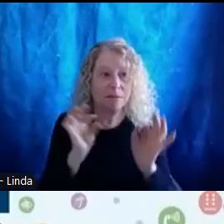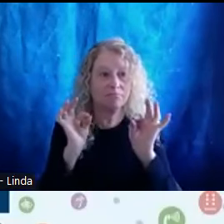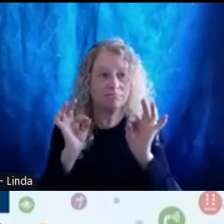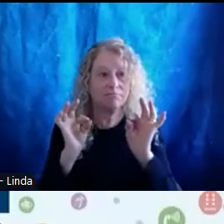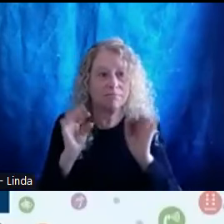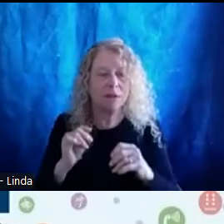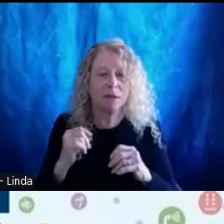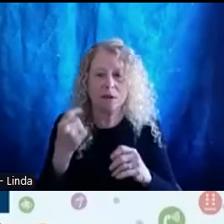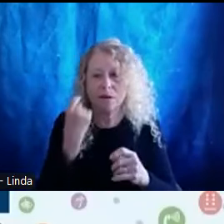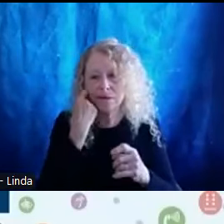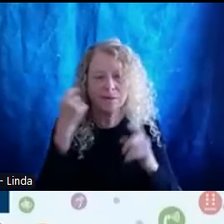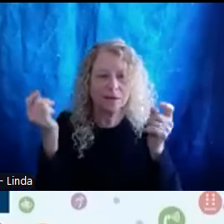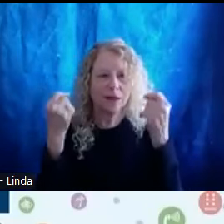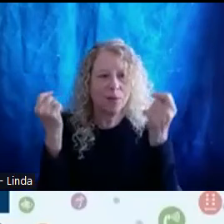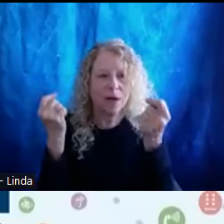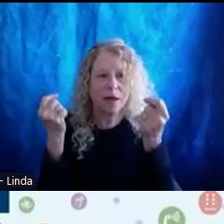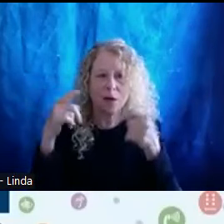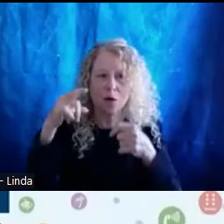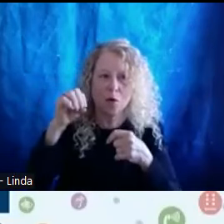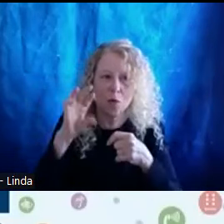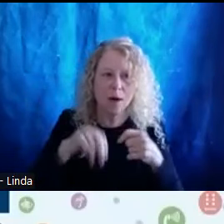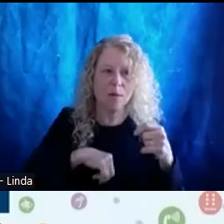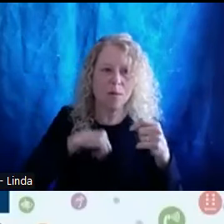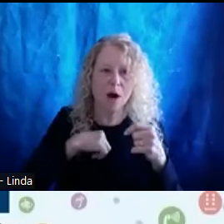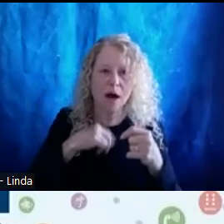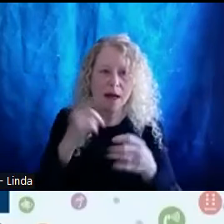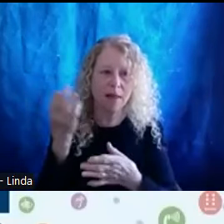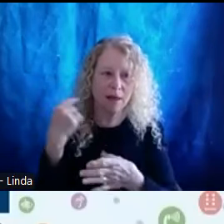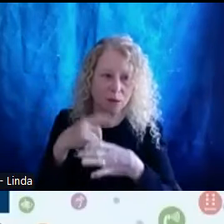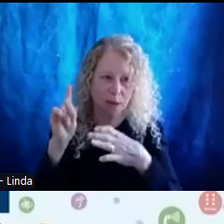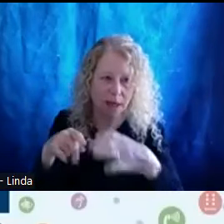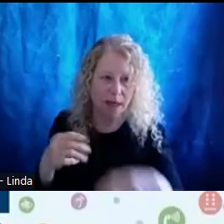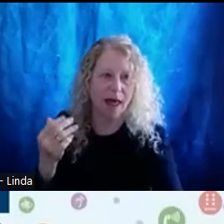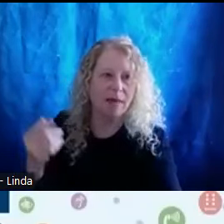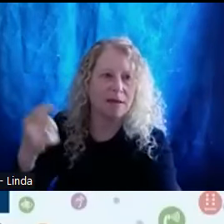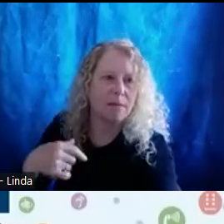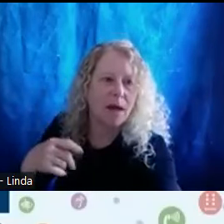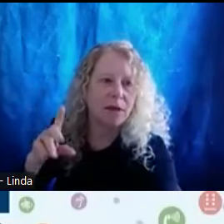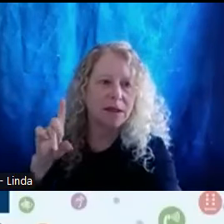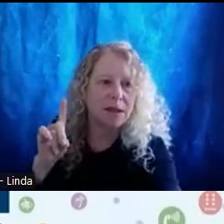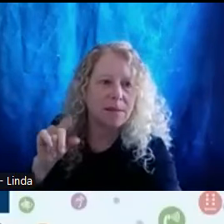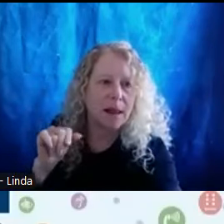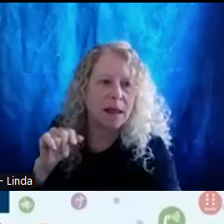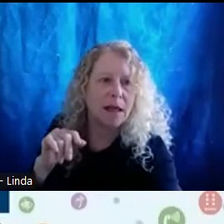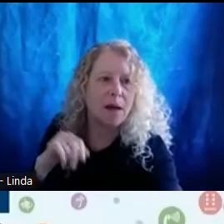we just celebrated Queer pride last weekend and then this month is Disability Pride.